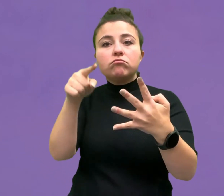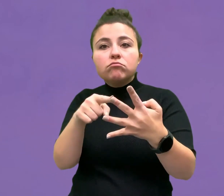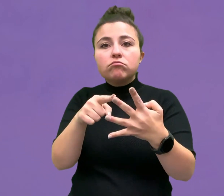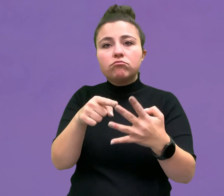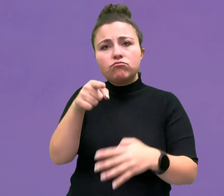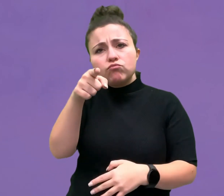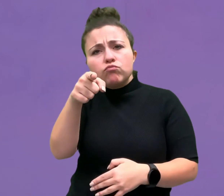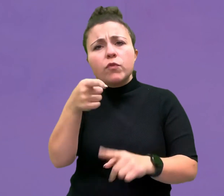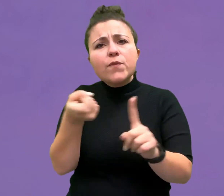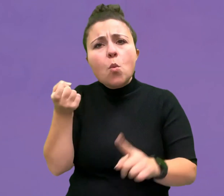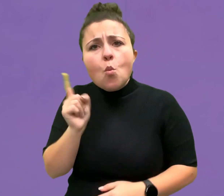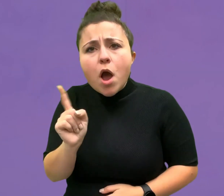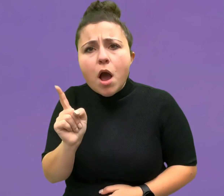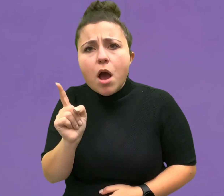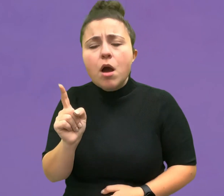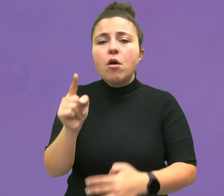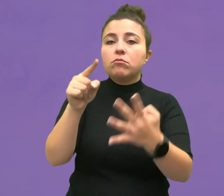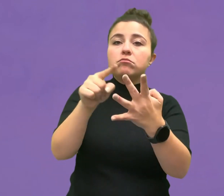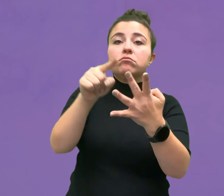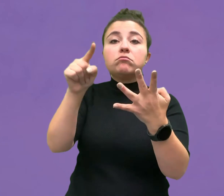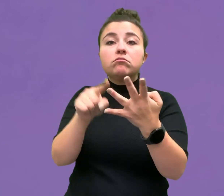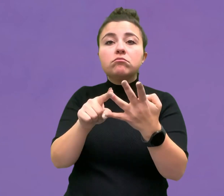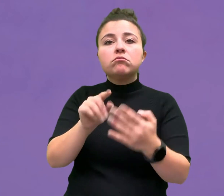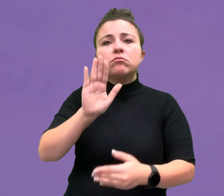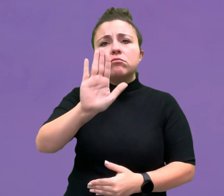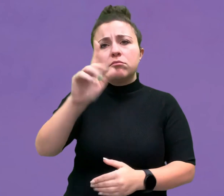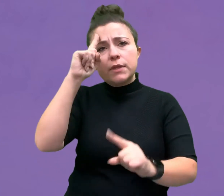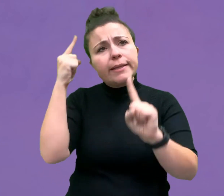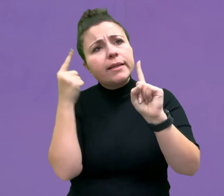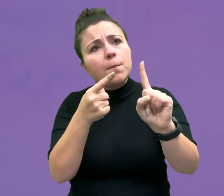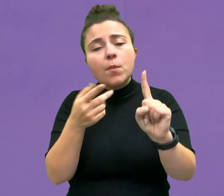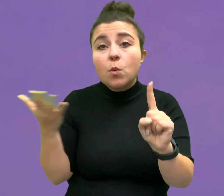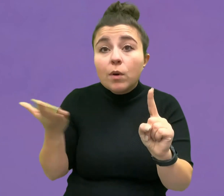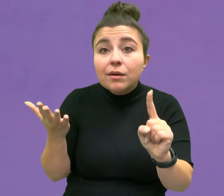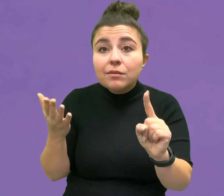Where are you from? What are your dreams and goals?